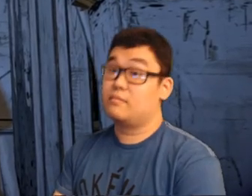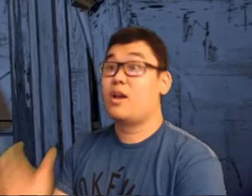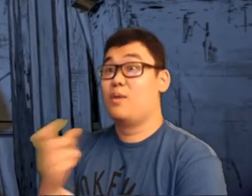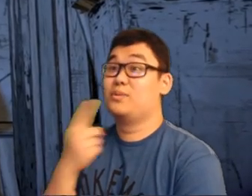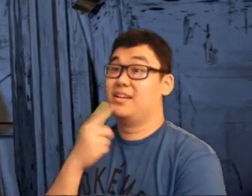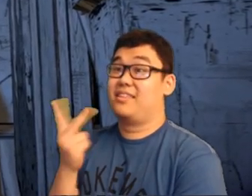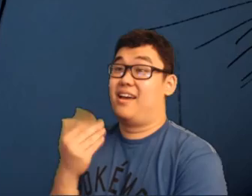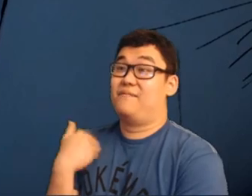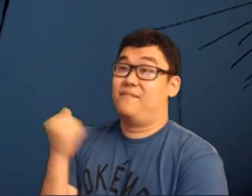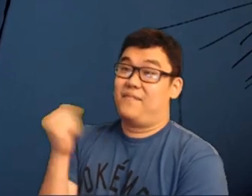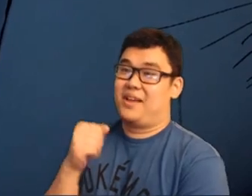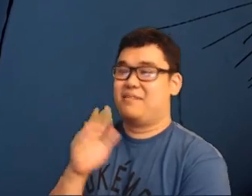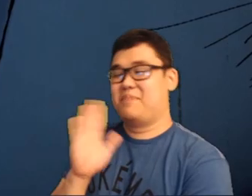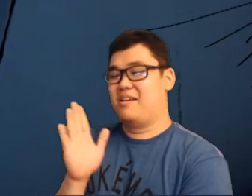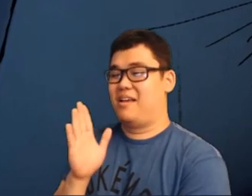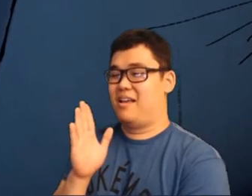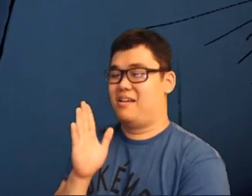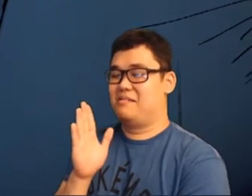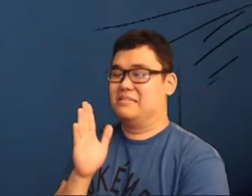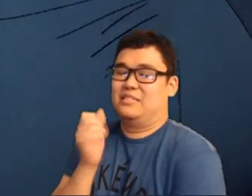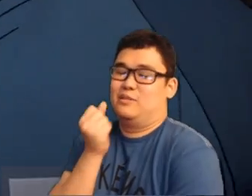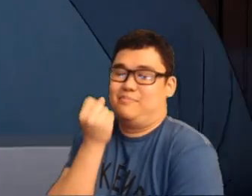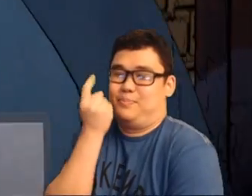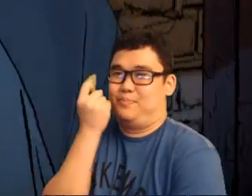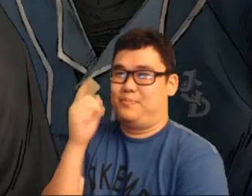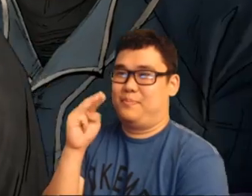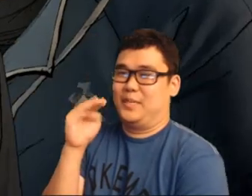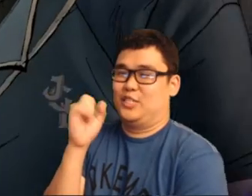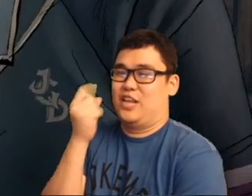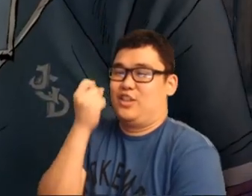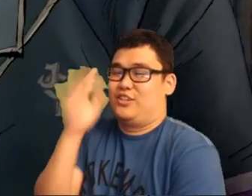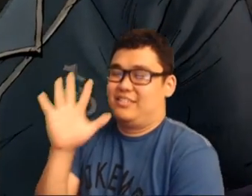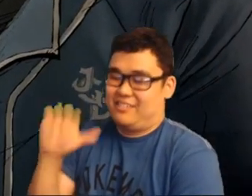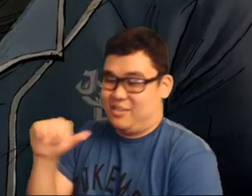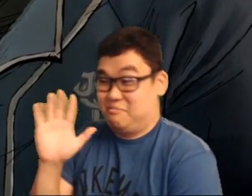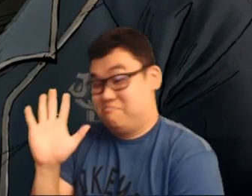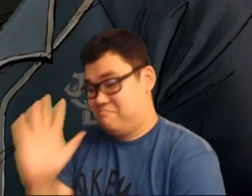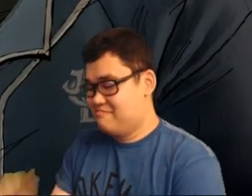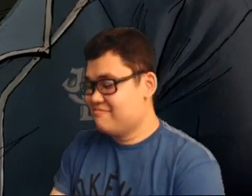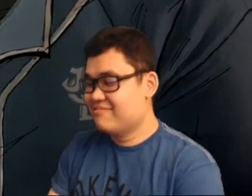I would say we had a fight, but it was just misunderstood.